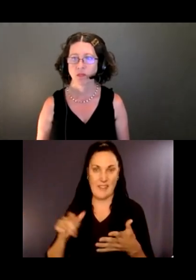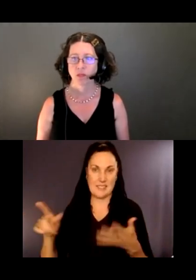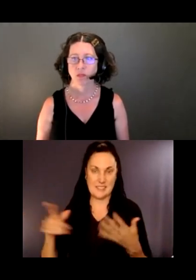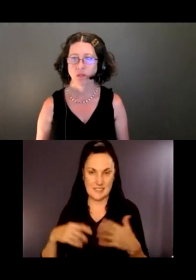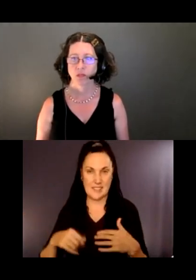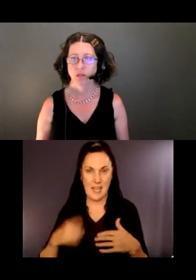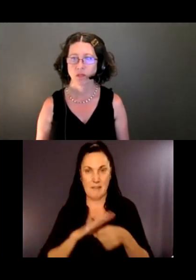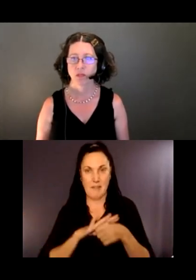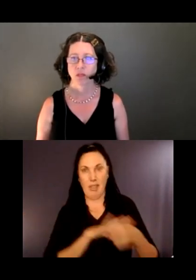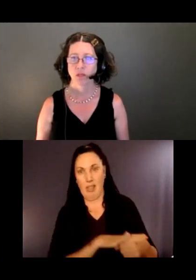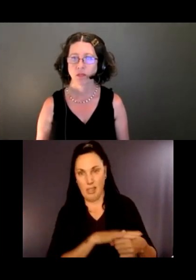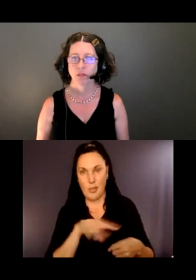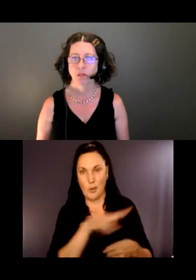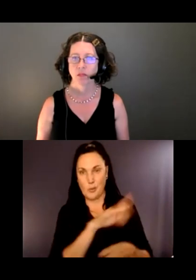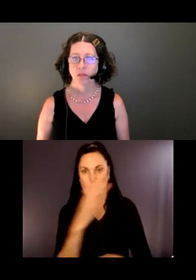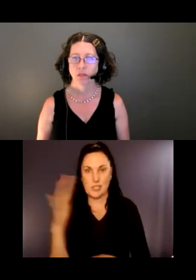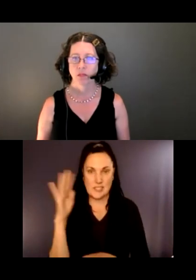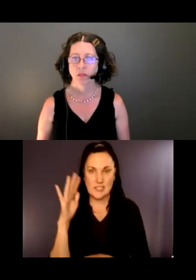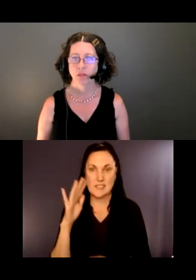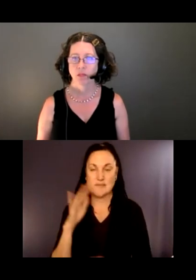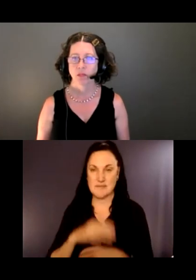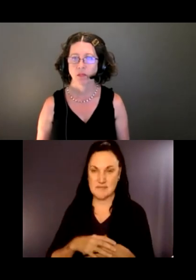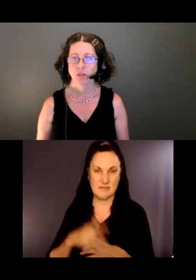from coming back and taking over the forest once again and becoming giants.